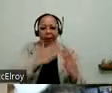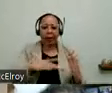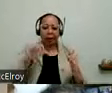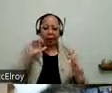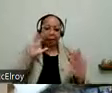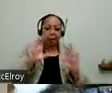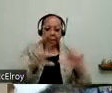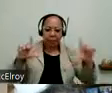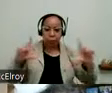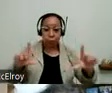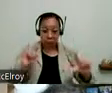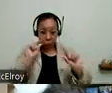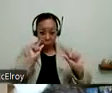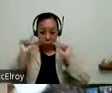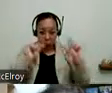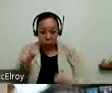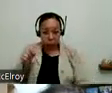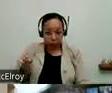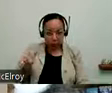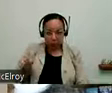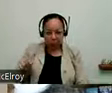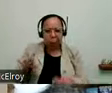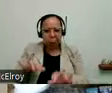see the artist, Sam Kirk, who is painting. You will probably see many